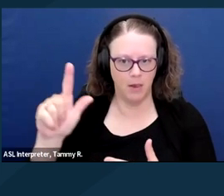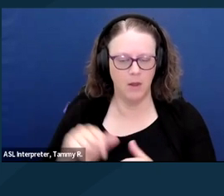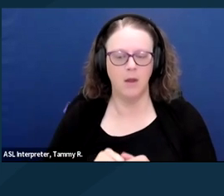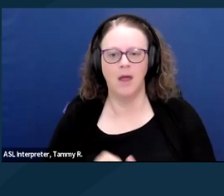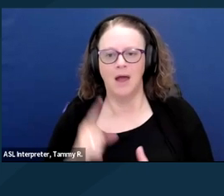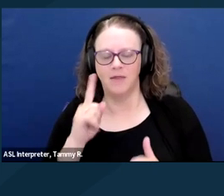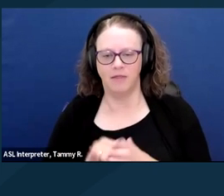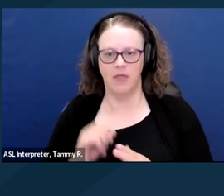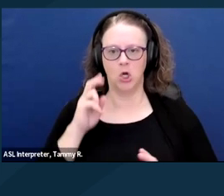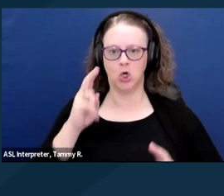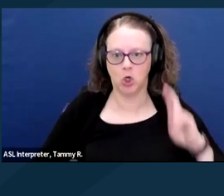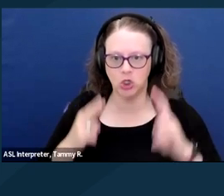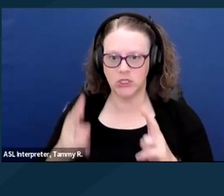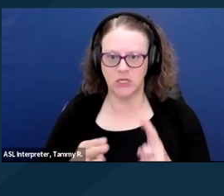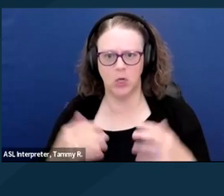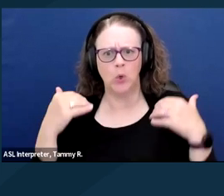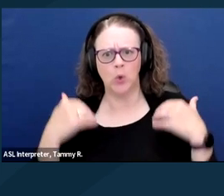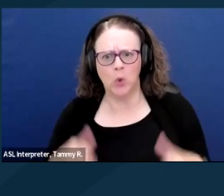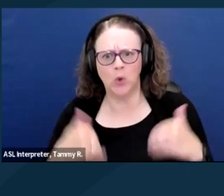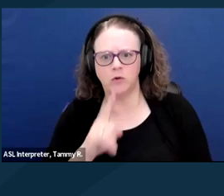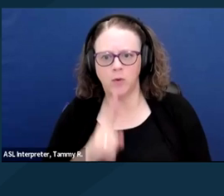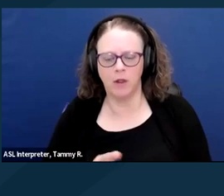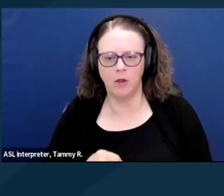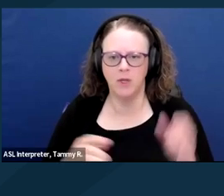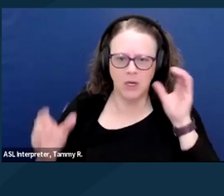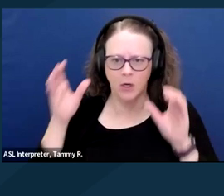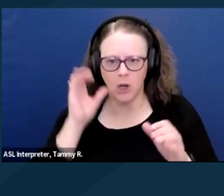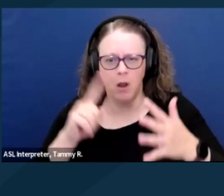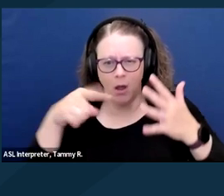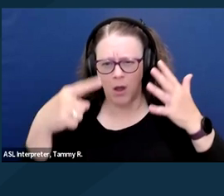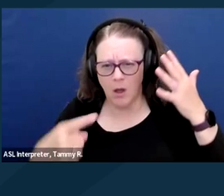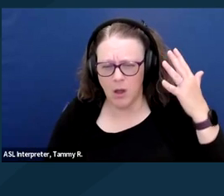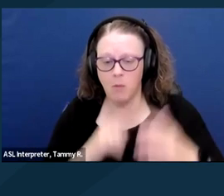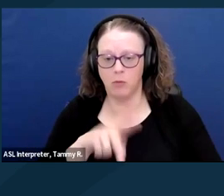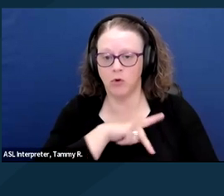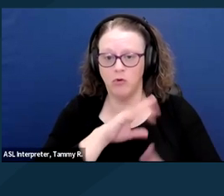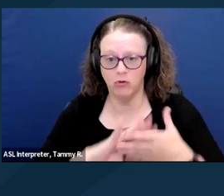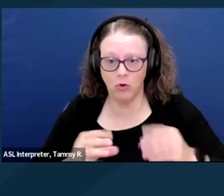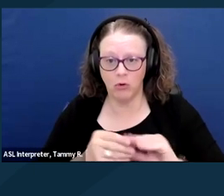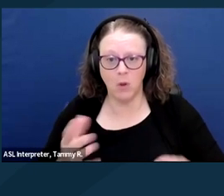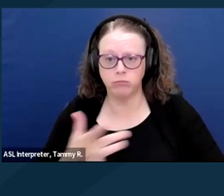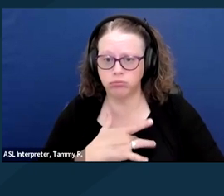that just the urgency is so real when you hear the personal stories behind this issue, that that's what's going to get this across the finish line